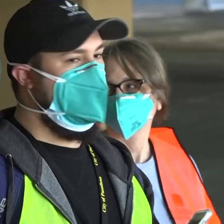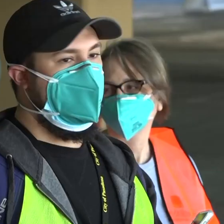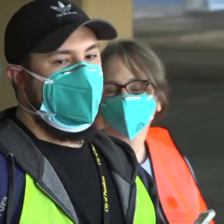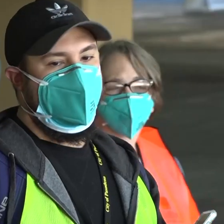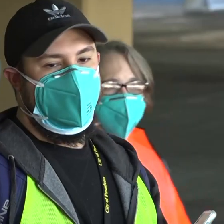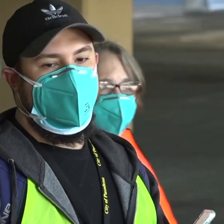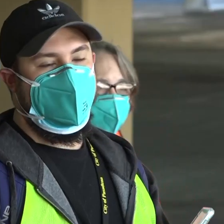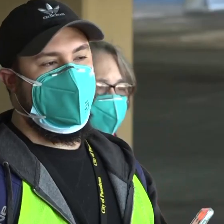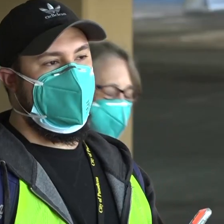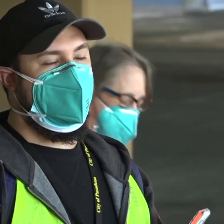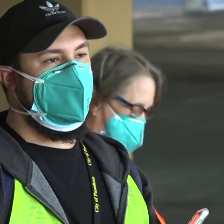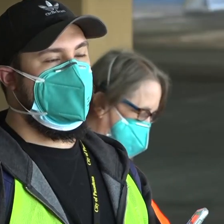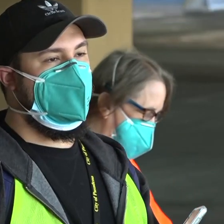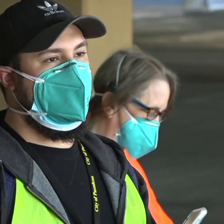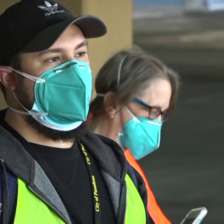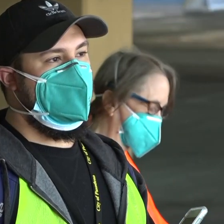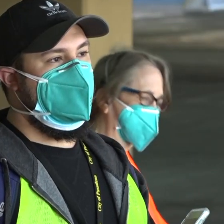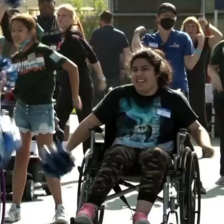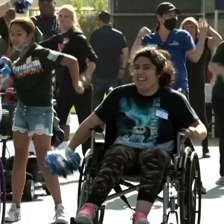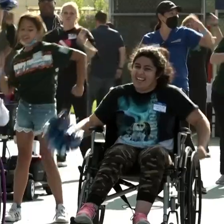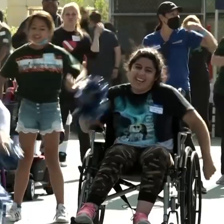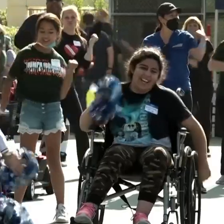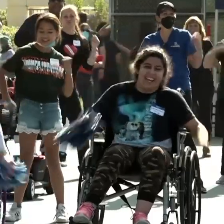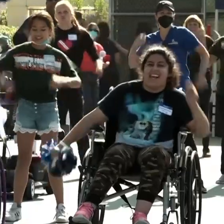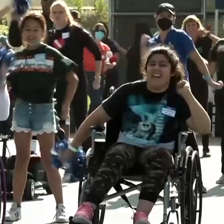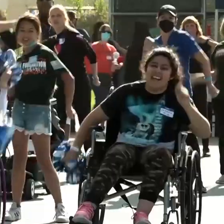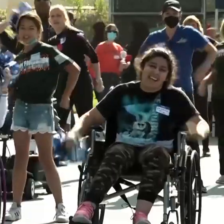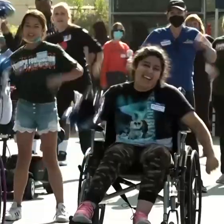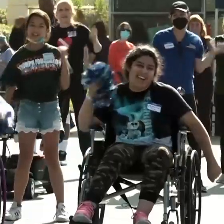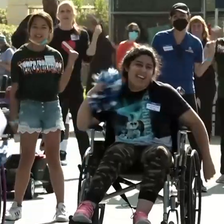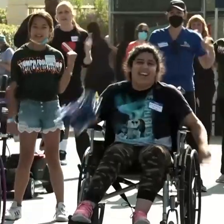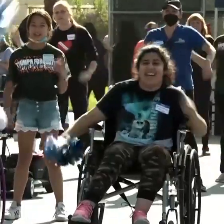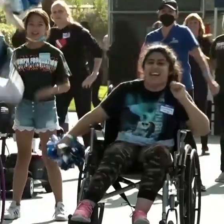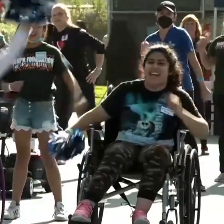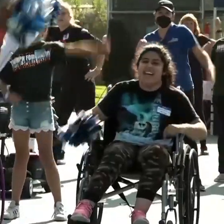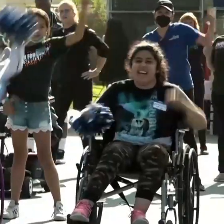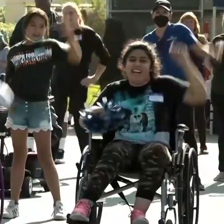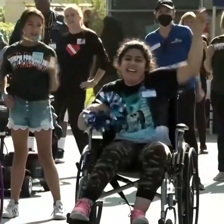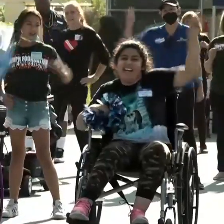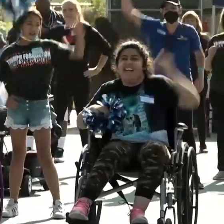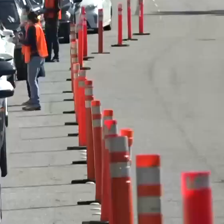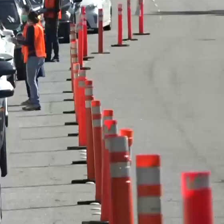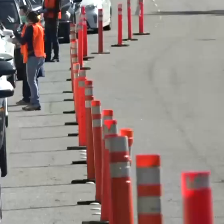our residents have responded with adaptability and creativity that proved